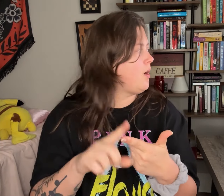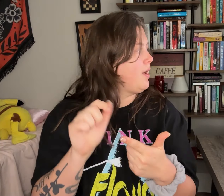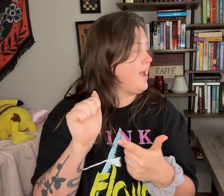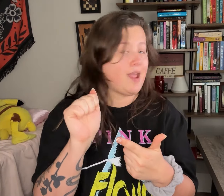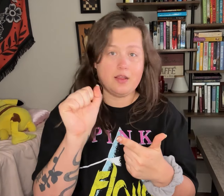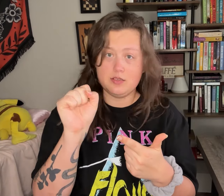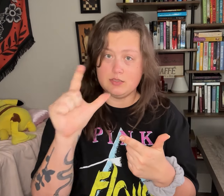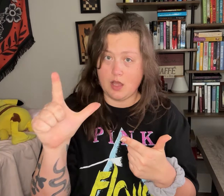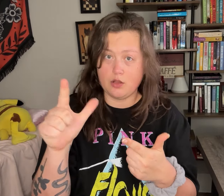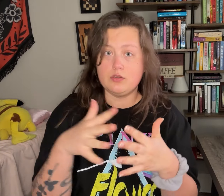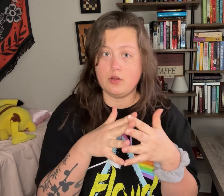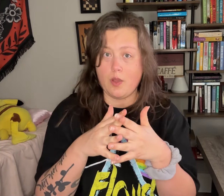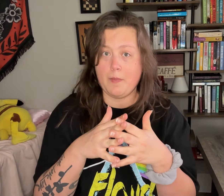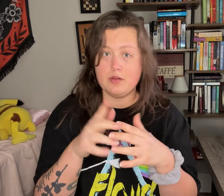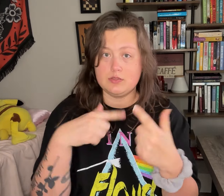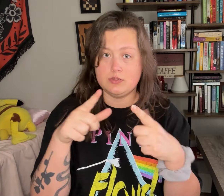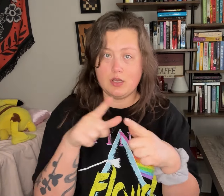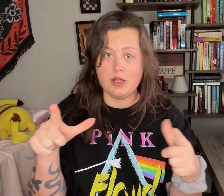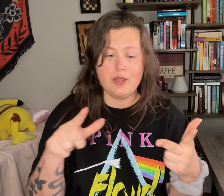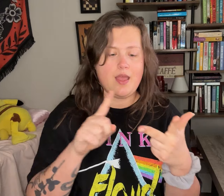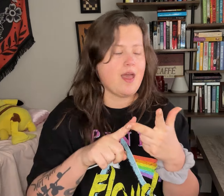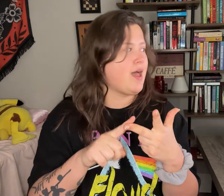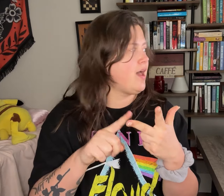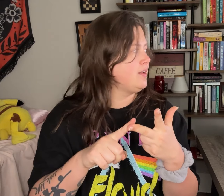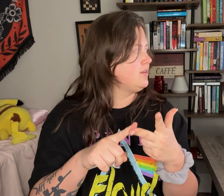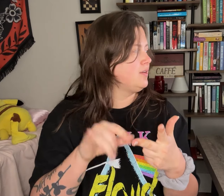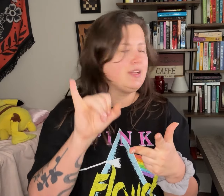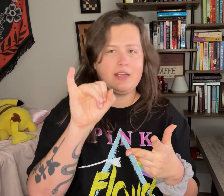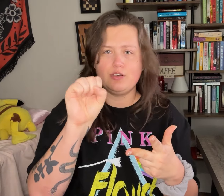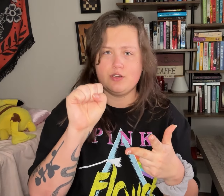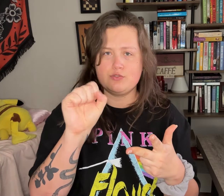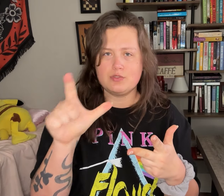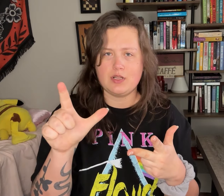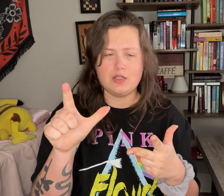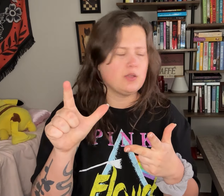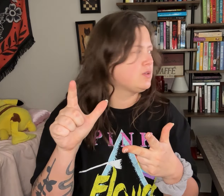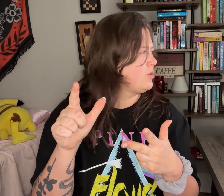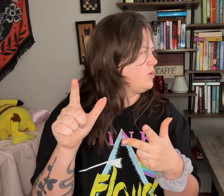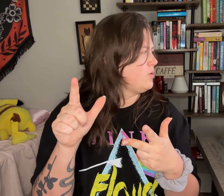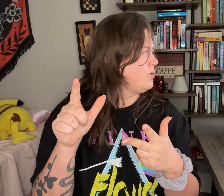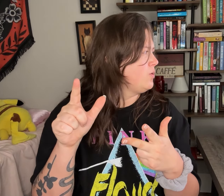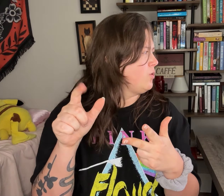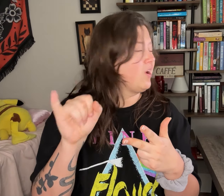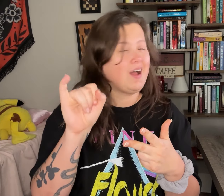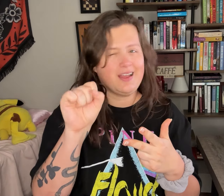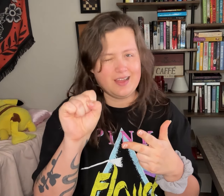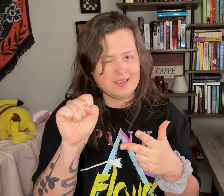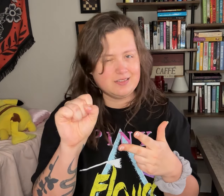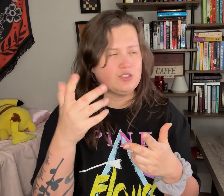ASL, American Sign Language. And lastly, ISL- no, wait, that's IS.